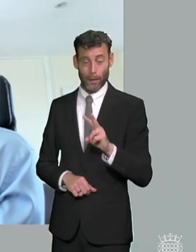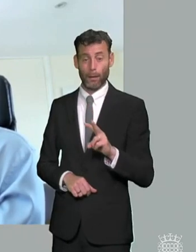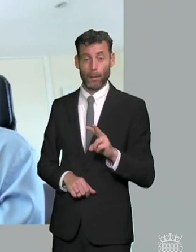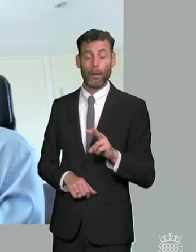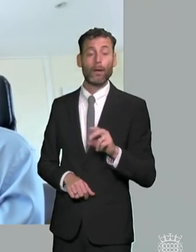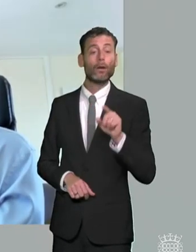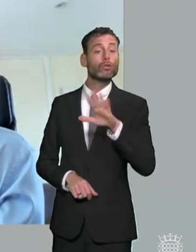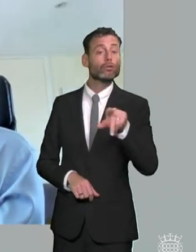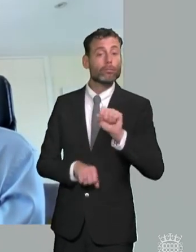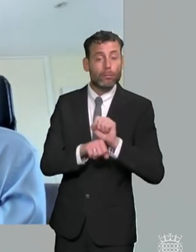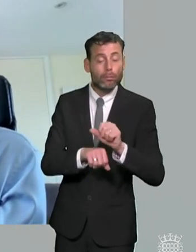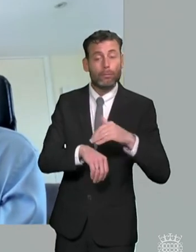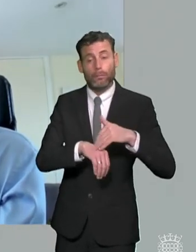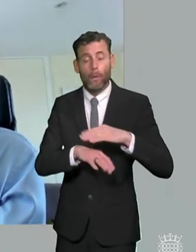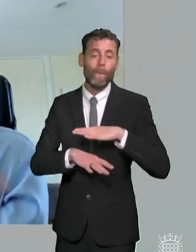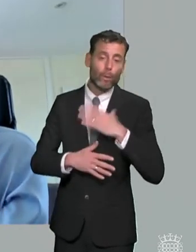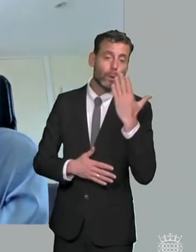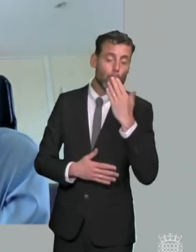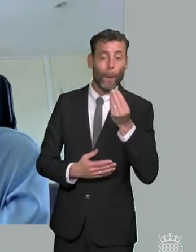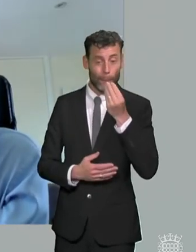and i don't think that that that we are doing collectively enough